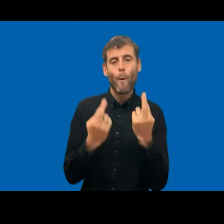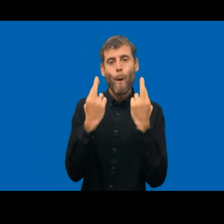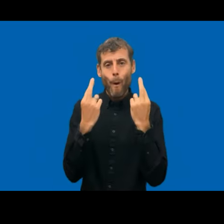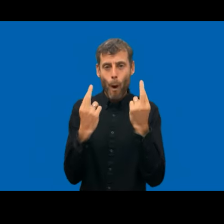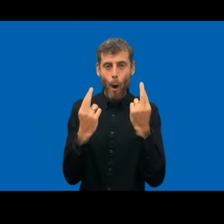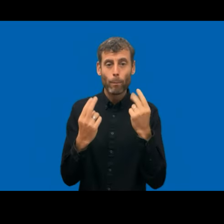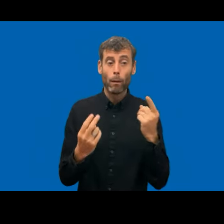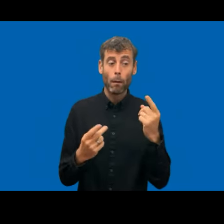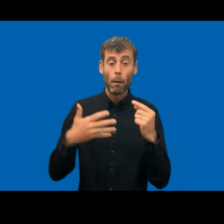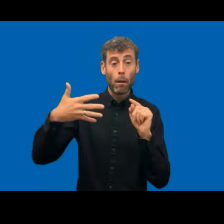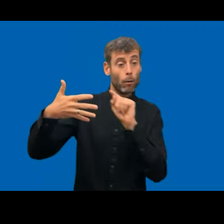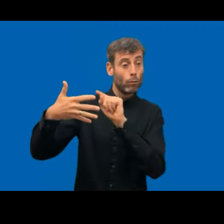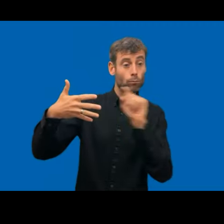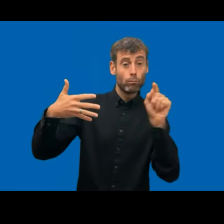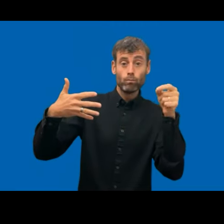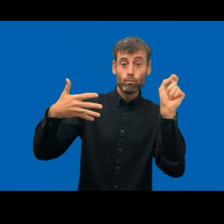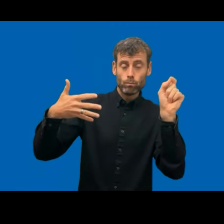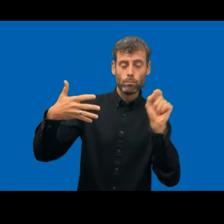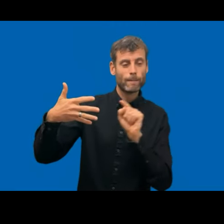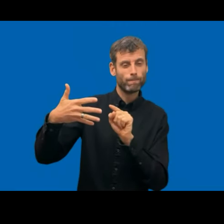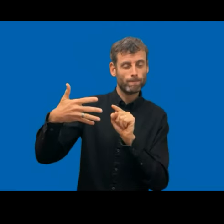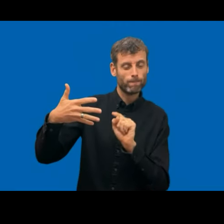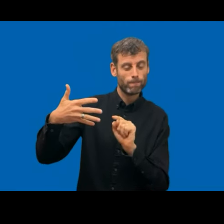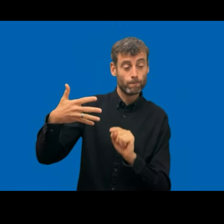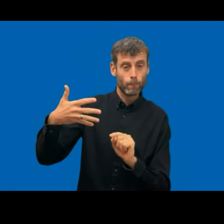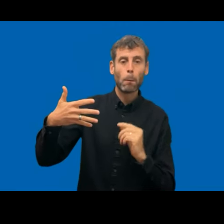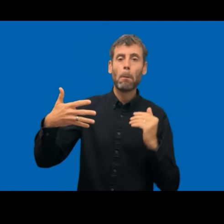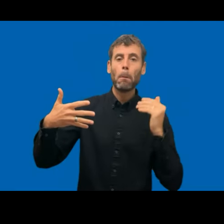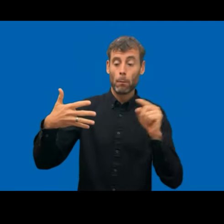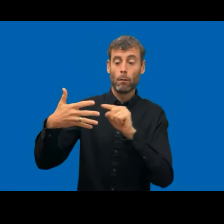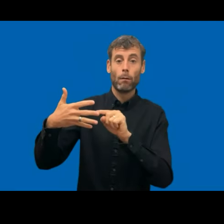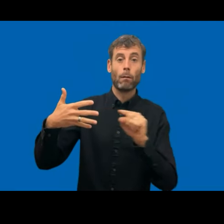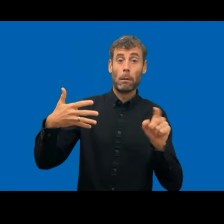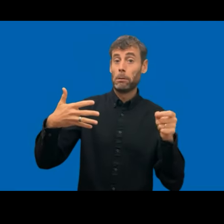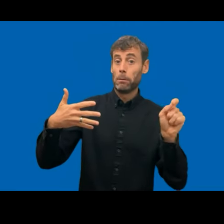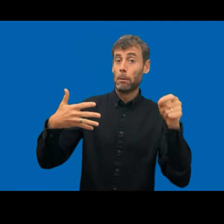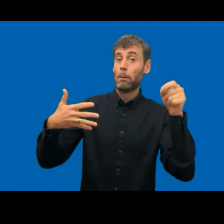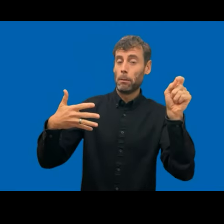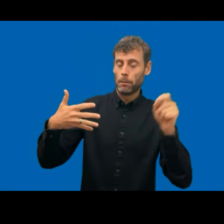accessible, a lot of these websites will end in the last category of being very accessible